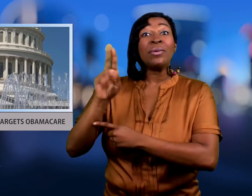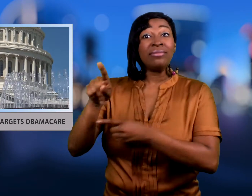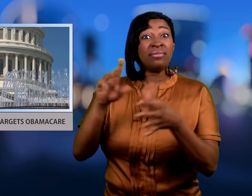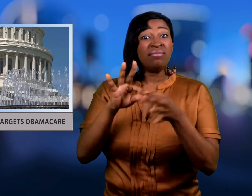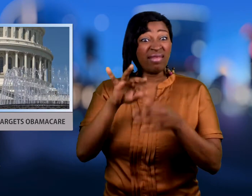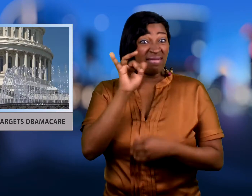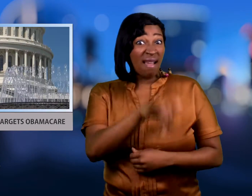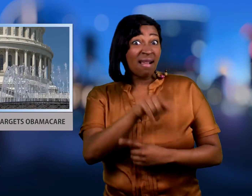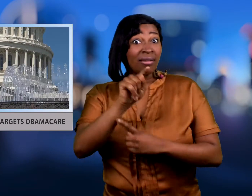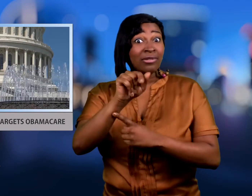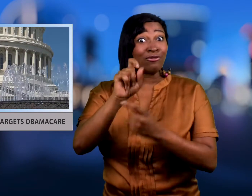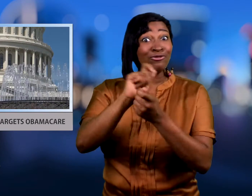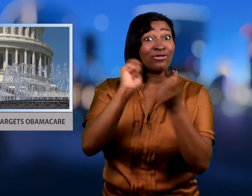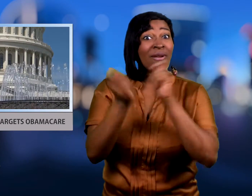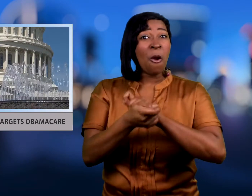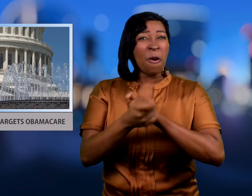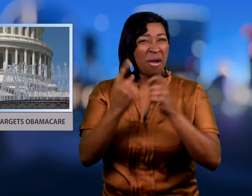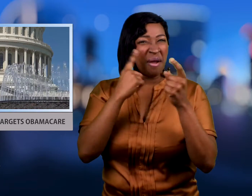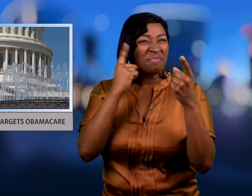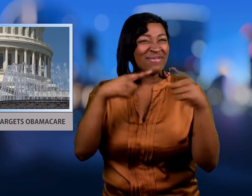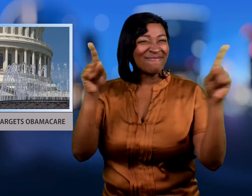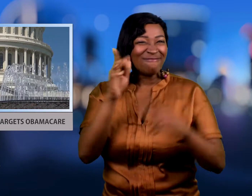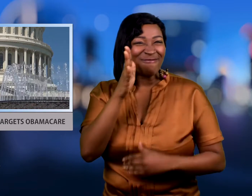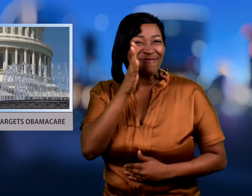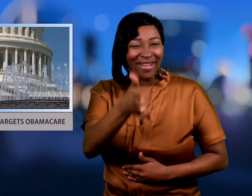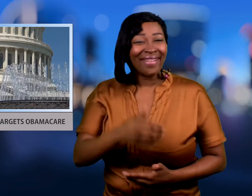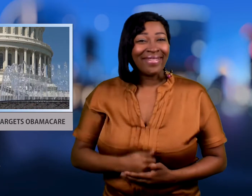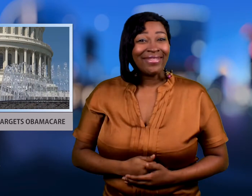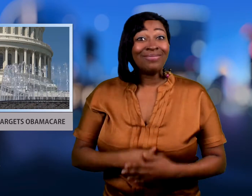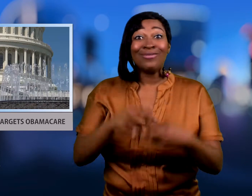Republicans say this one will accomplish two things --